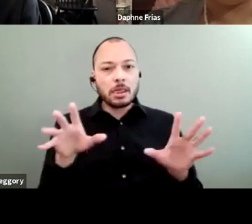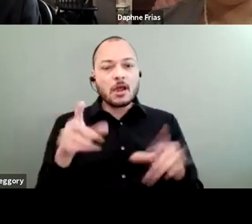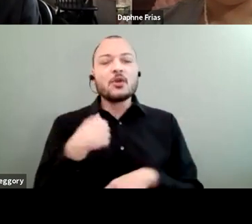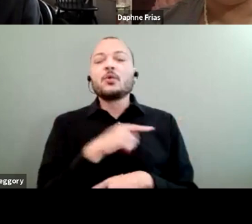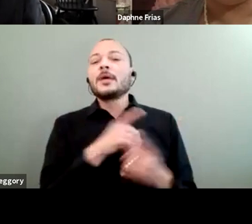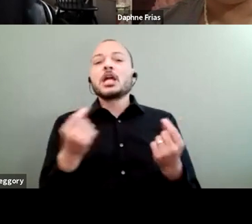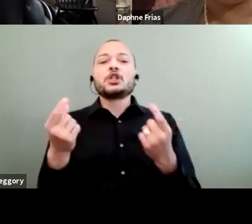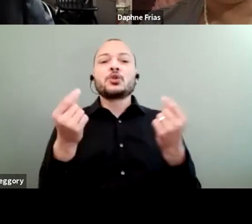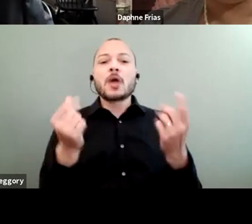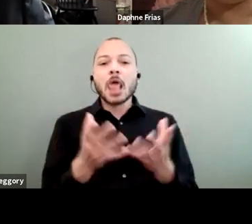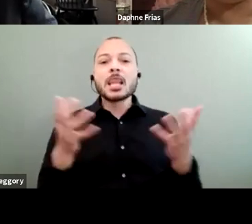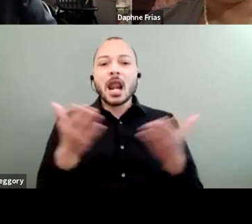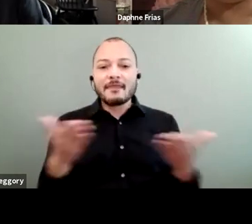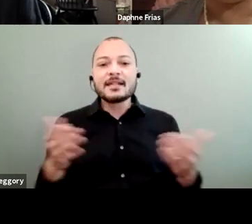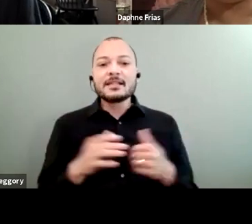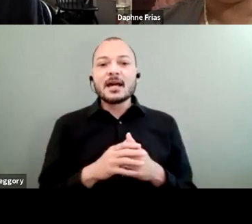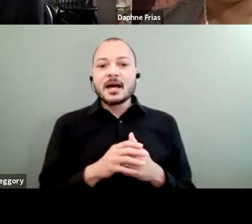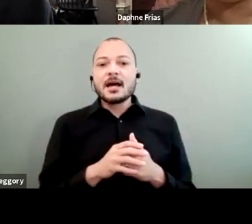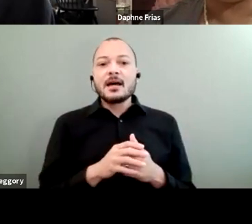But at the policy level,